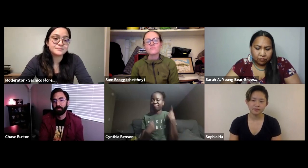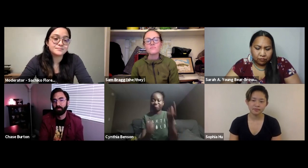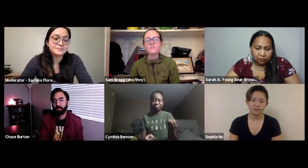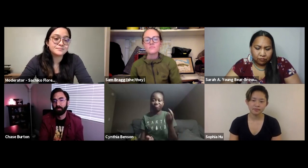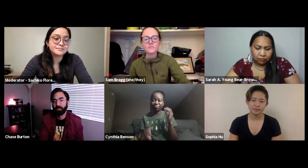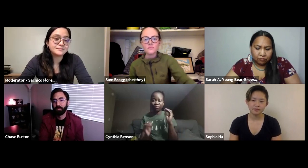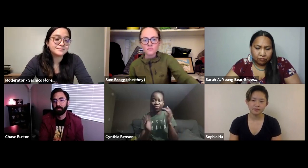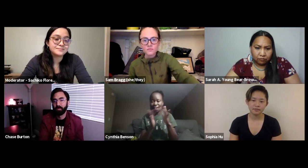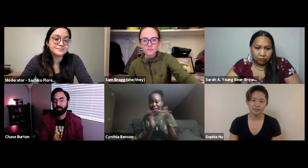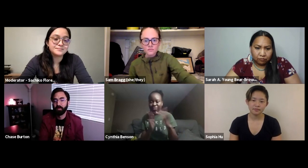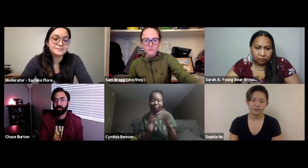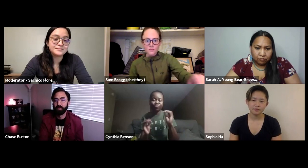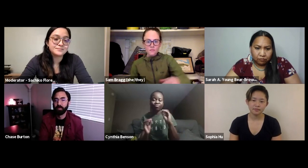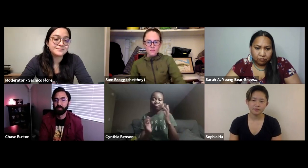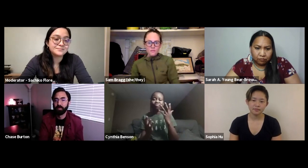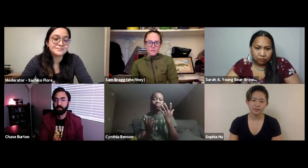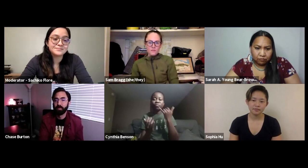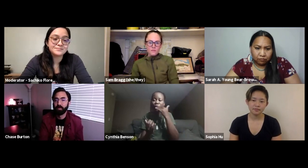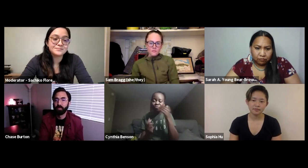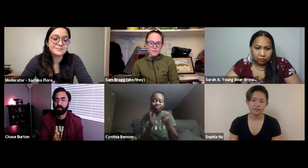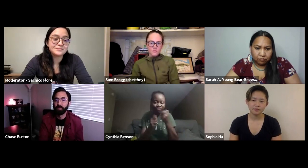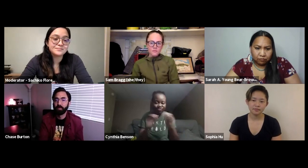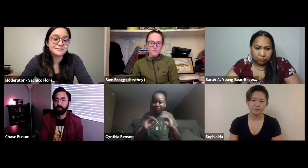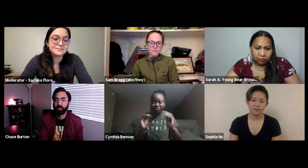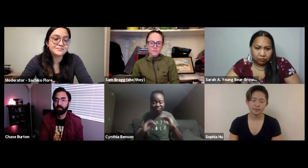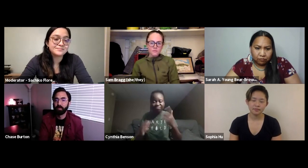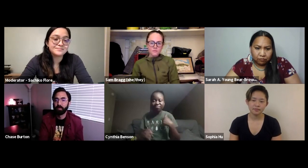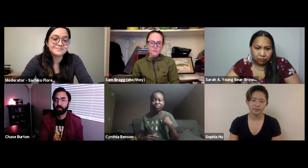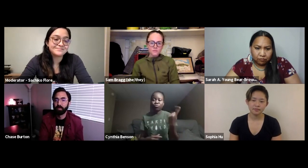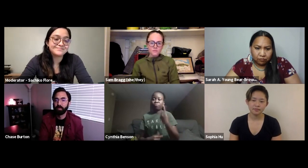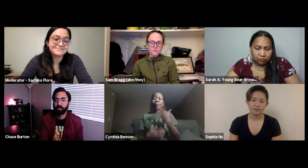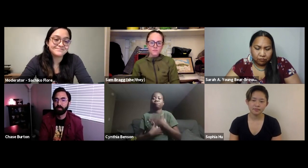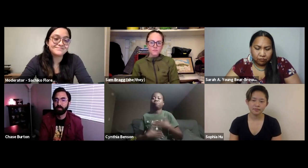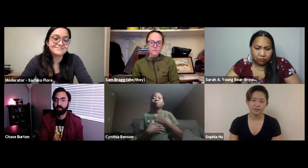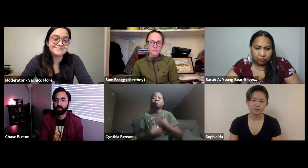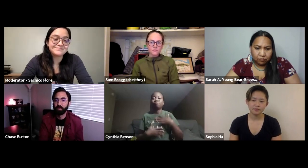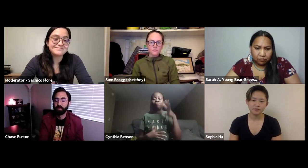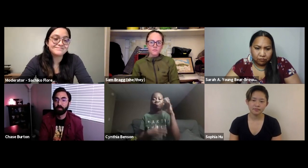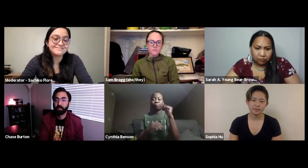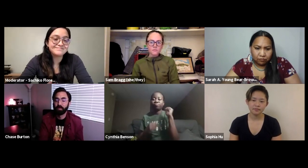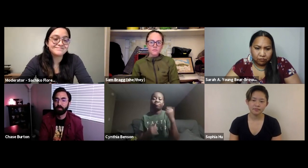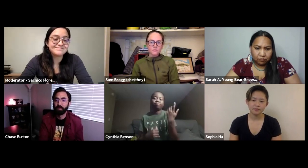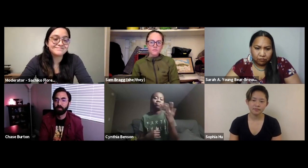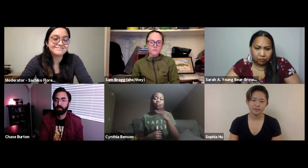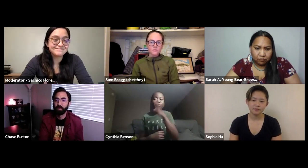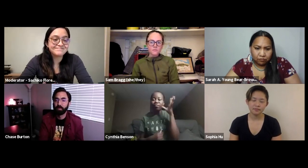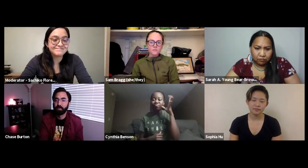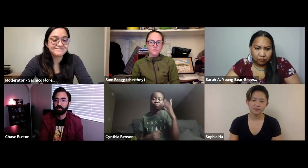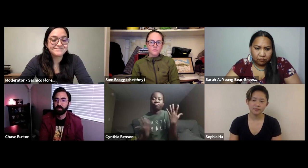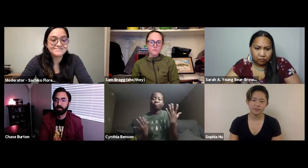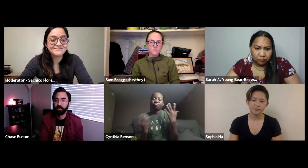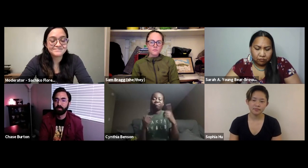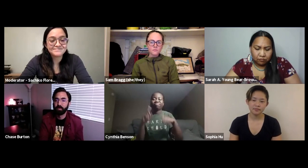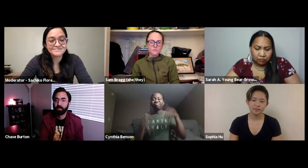areas and we didn't have internet or phone or technology and so we've always enjoyed